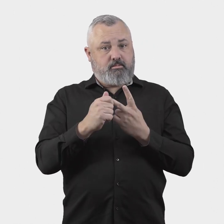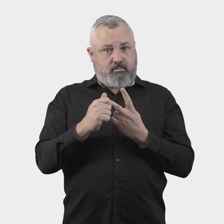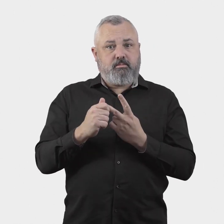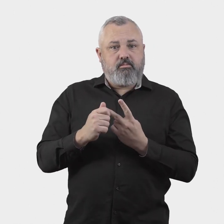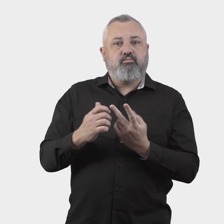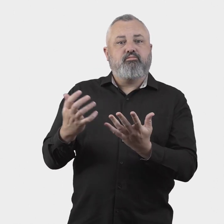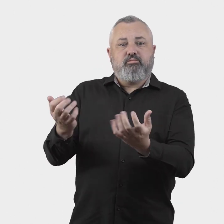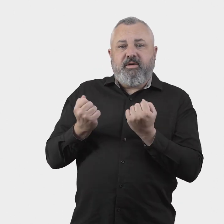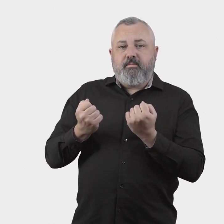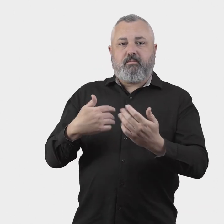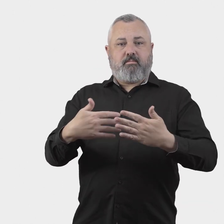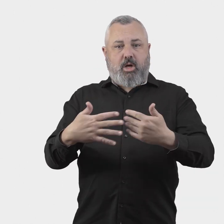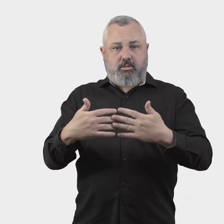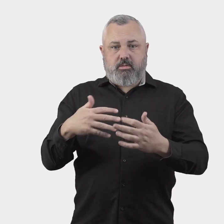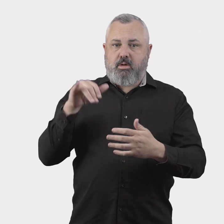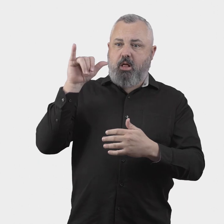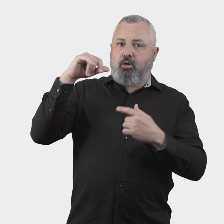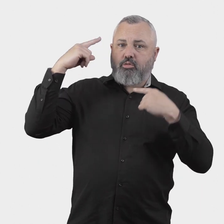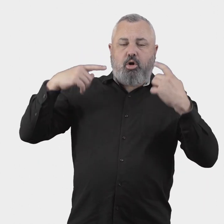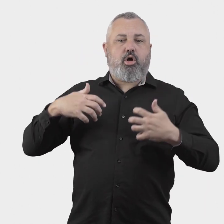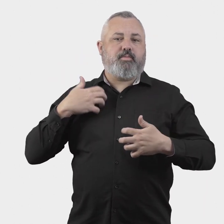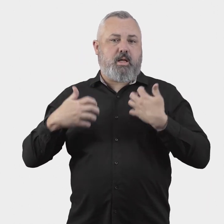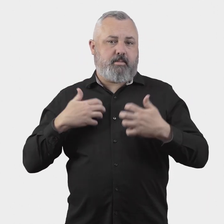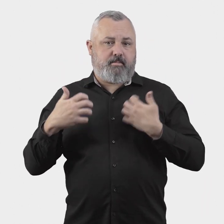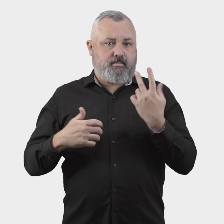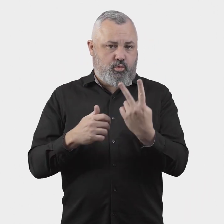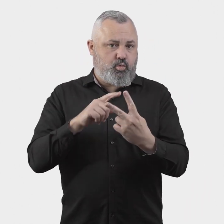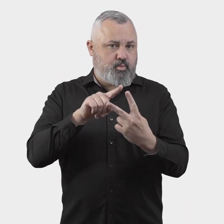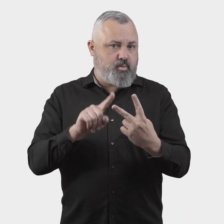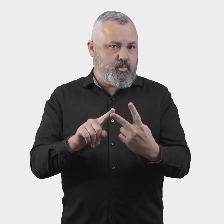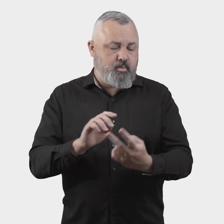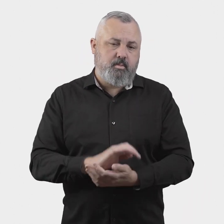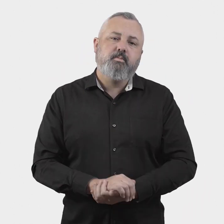overseeing the handling of noise complaints,